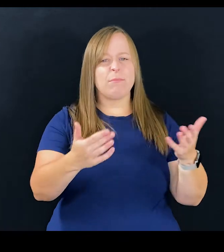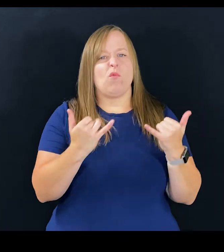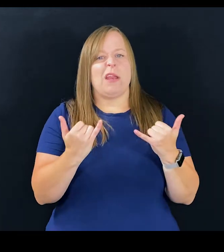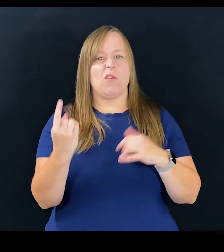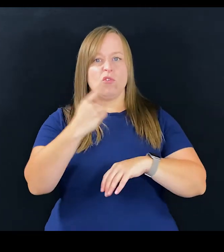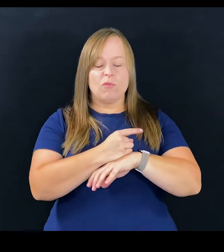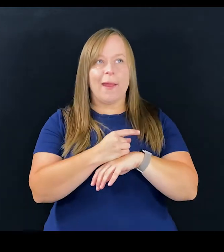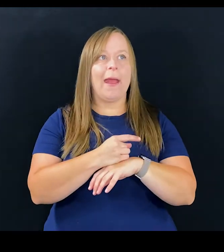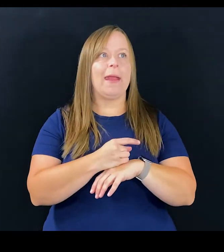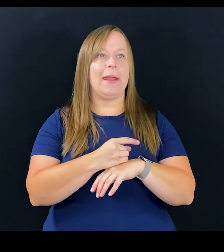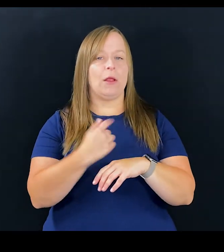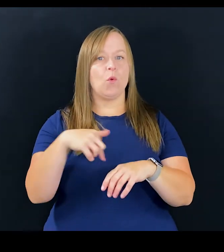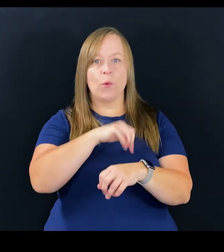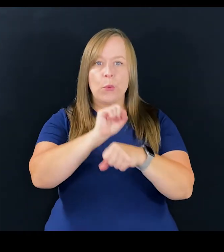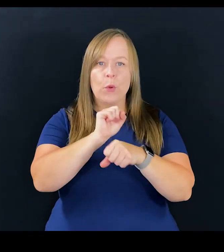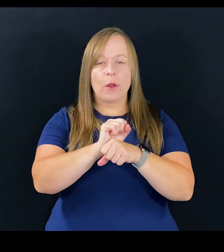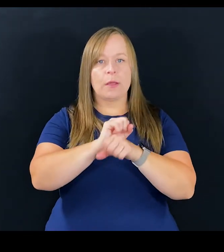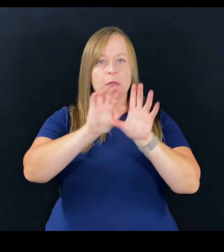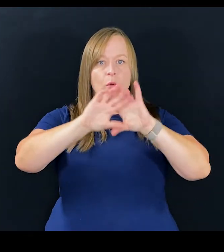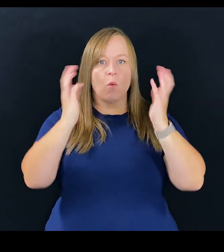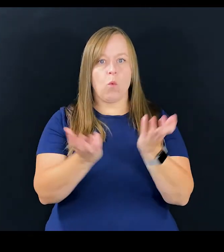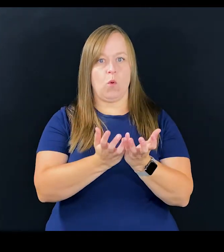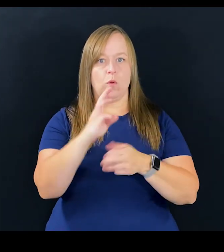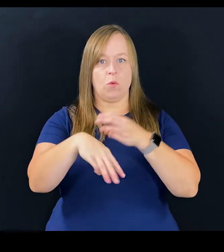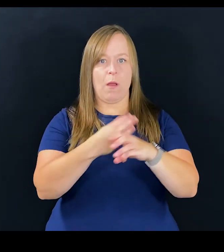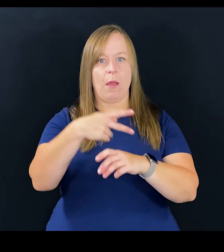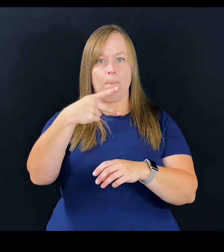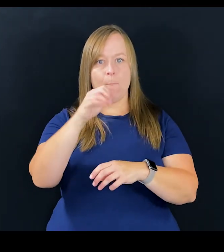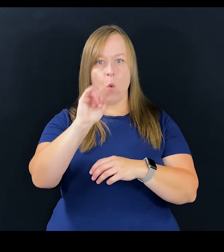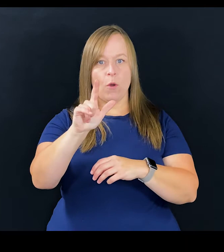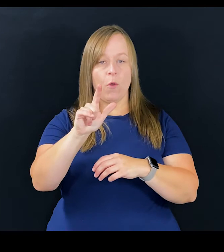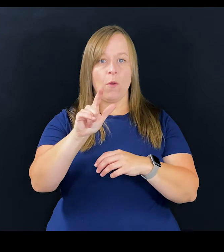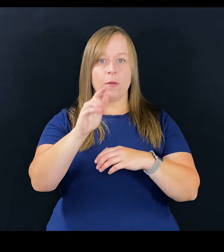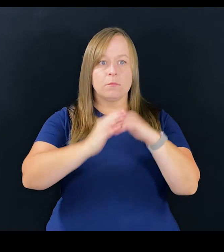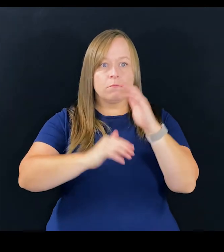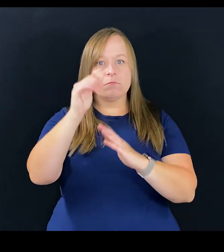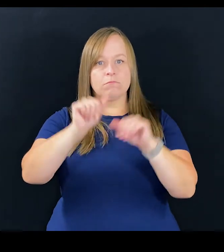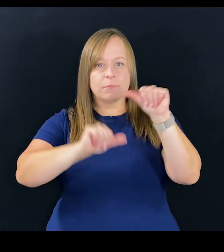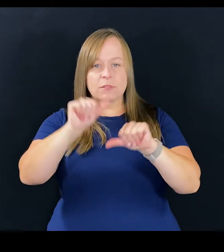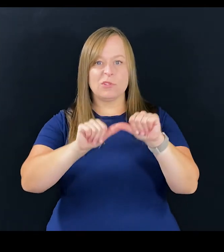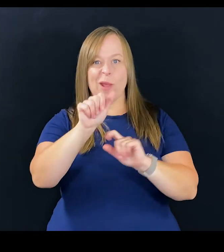but right now today, we're working on a worldwide portal to assess and build skills through artificial